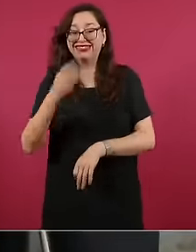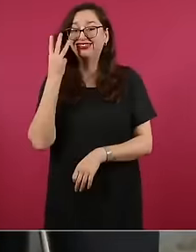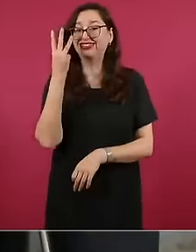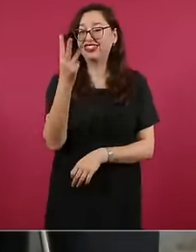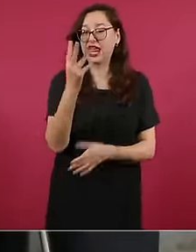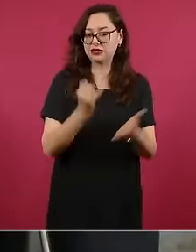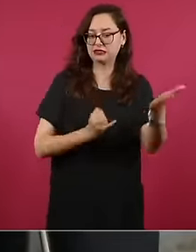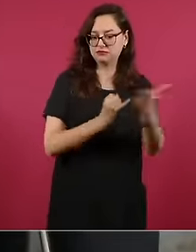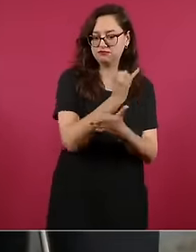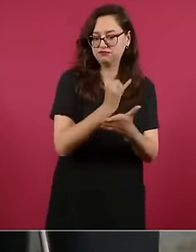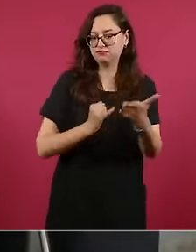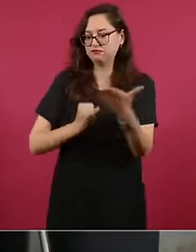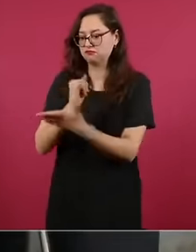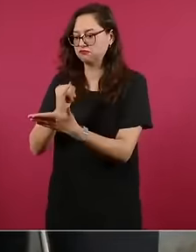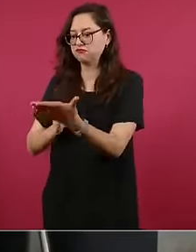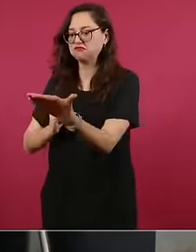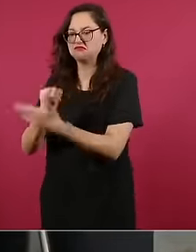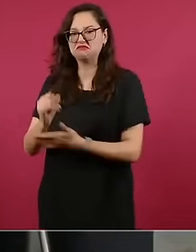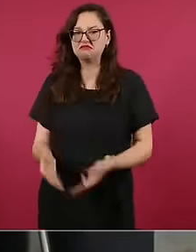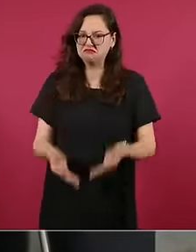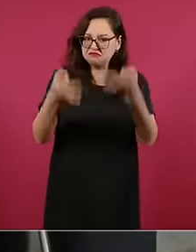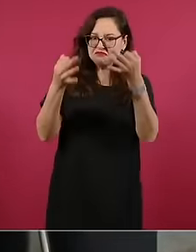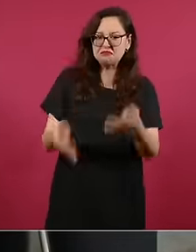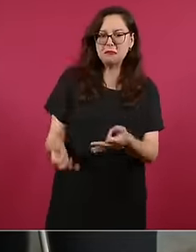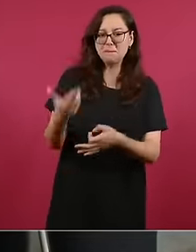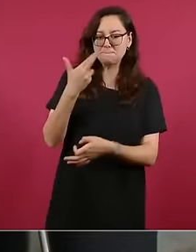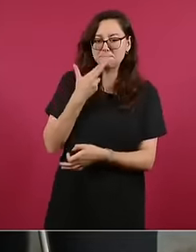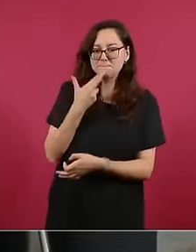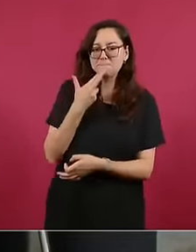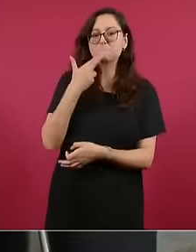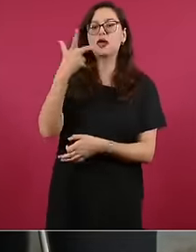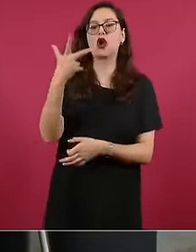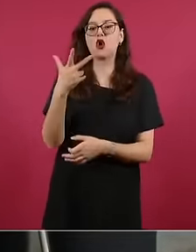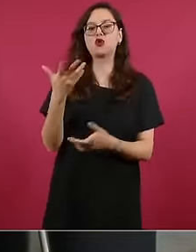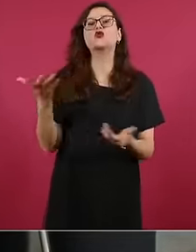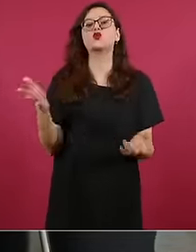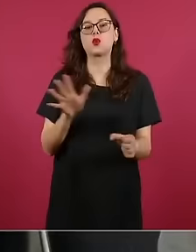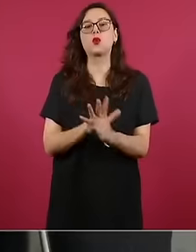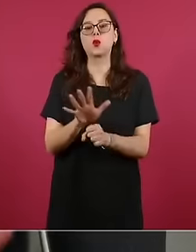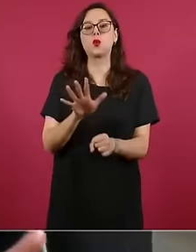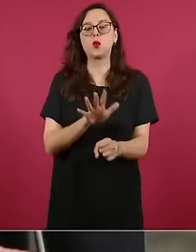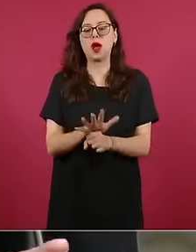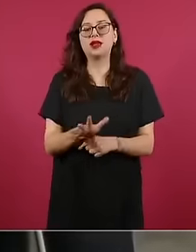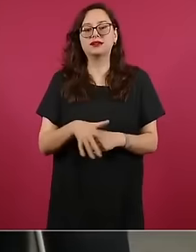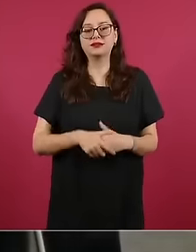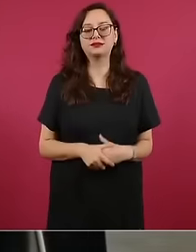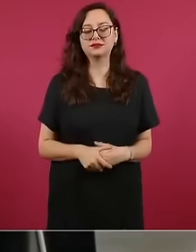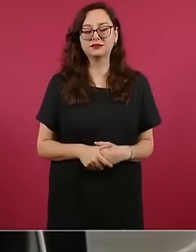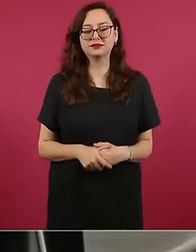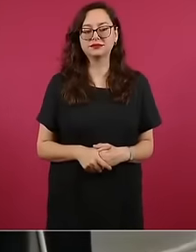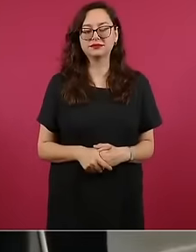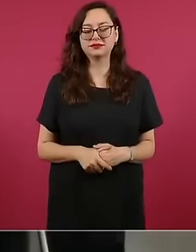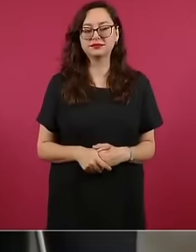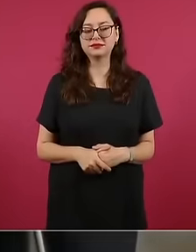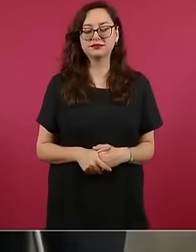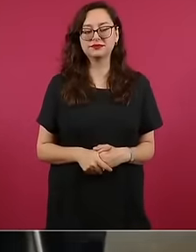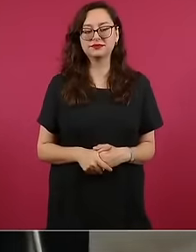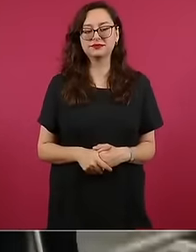in which you were in charge, you governed and that you consider to be the most preponderant. Thank you.